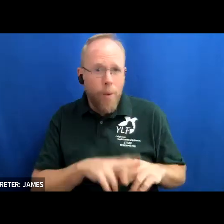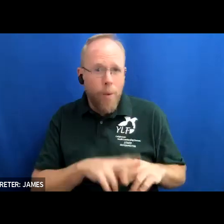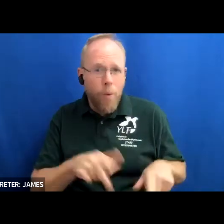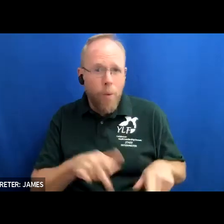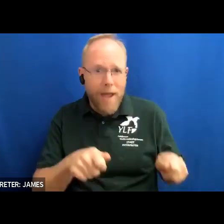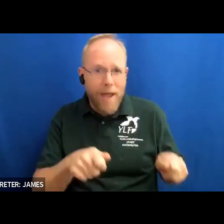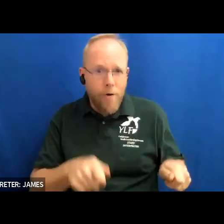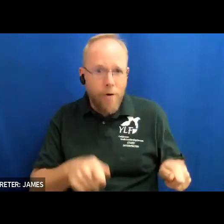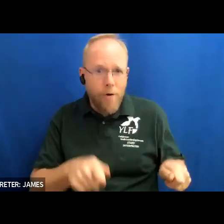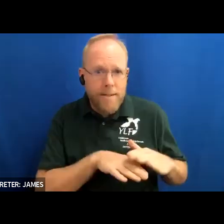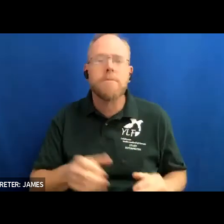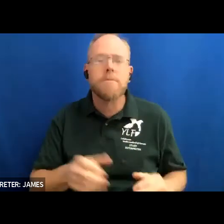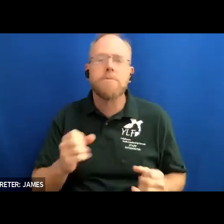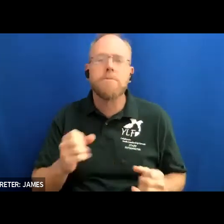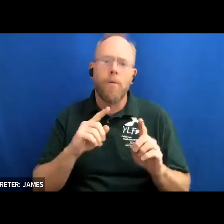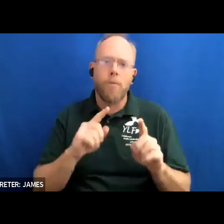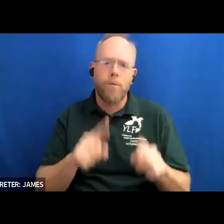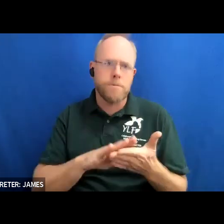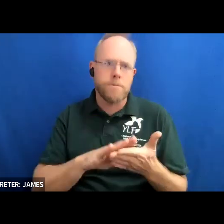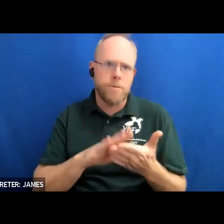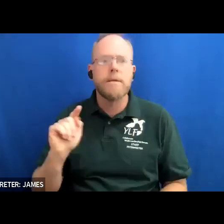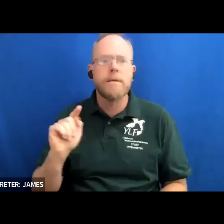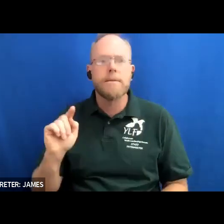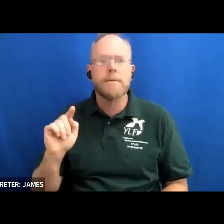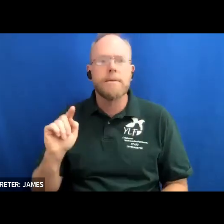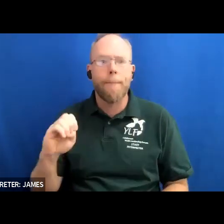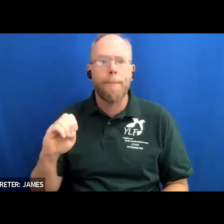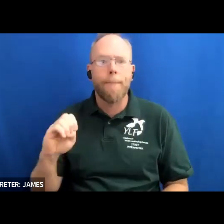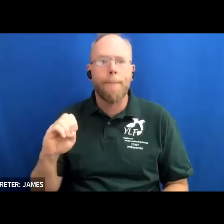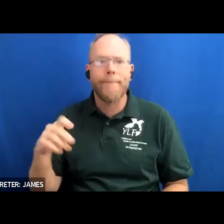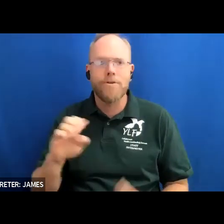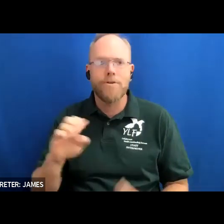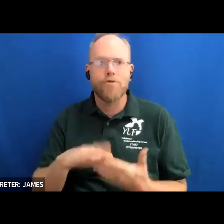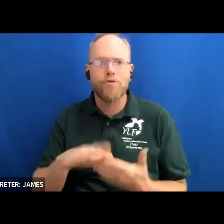named tempe center for the handicap and my sister went to a different day care center